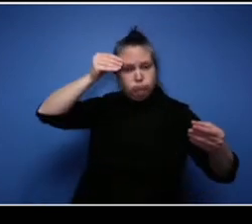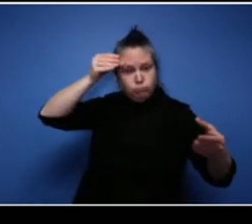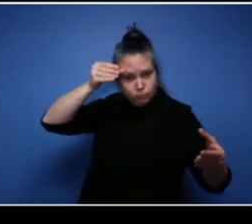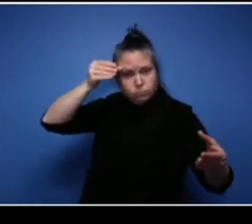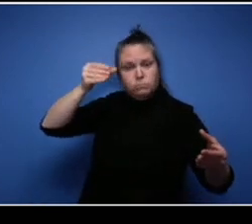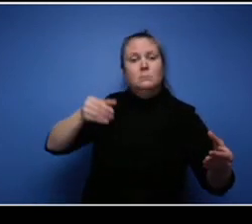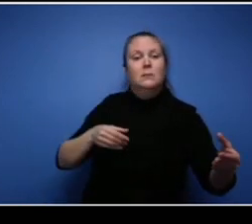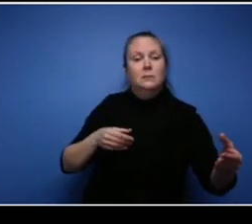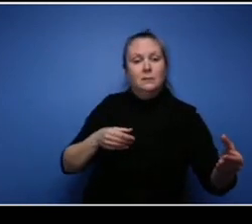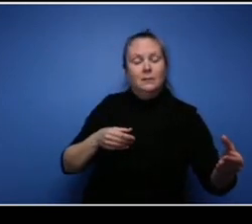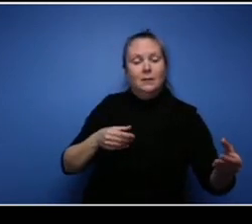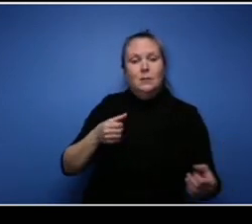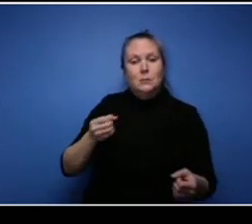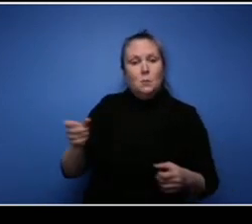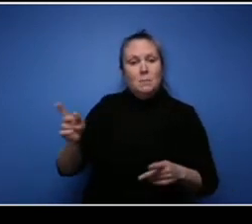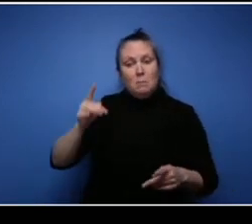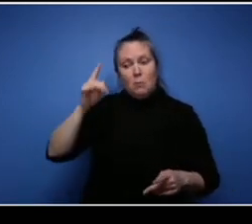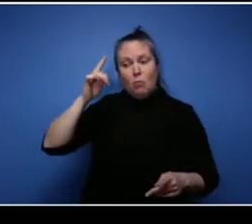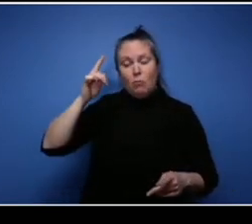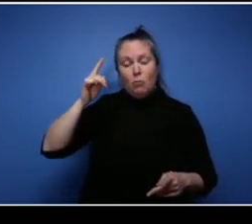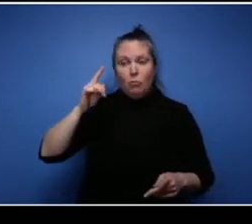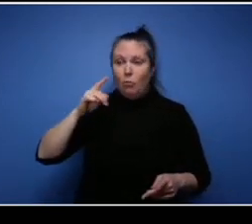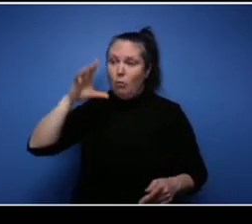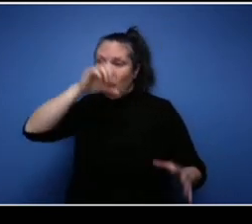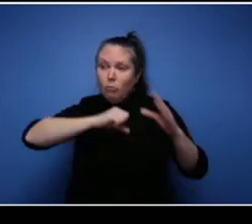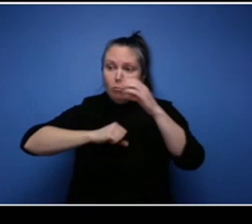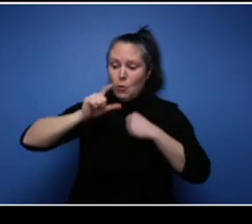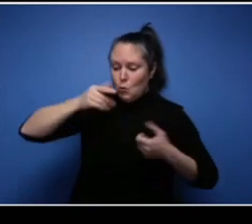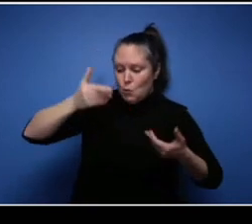think they're talking to somebody but when you get to the meeting uh you know just look